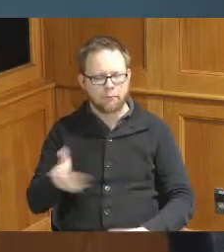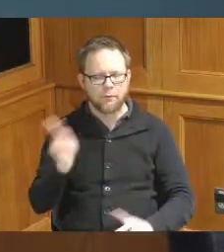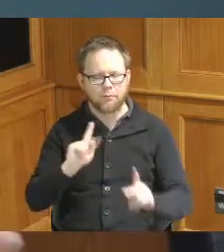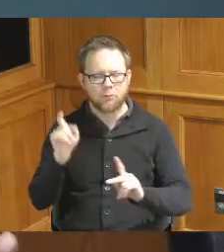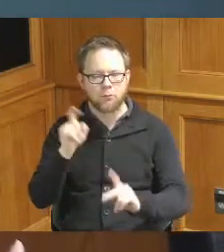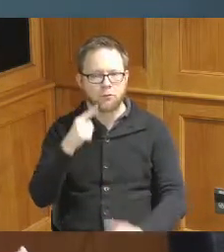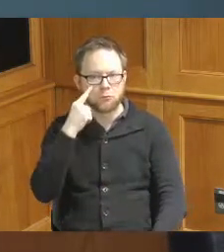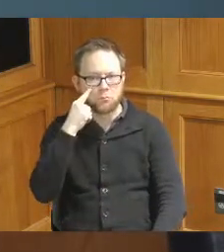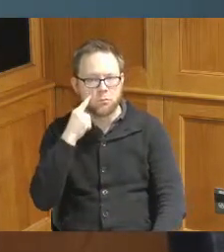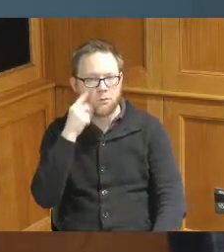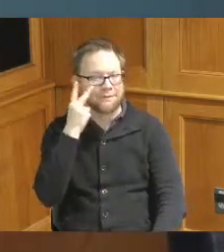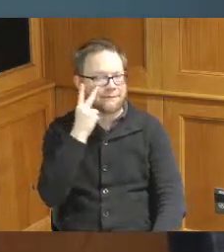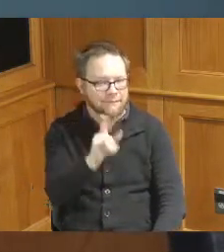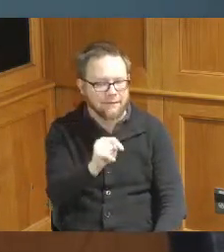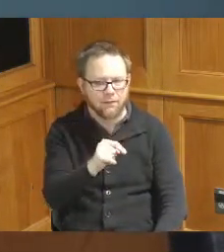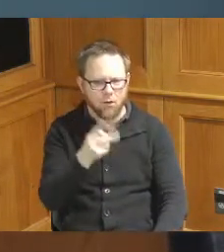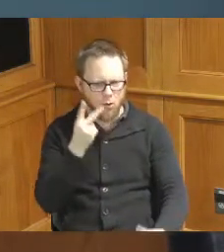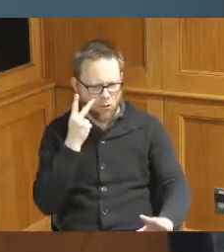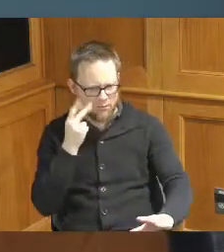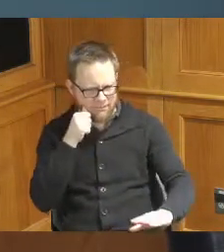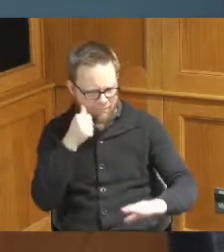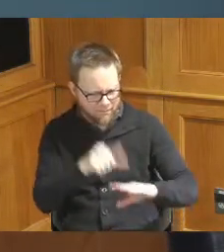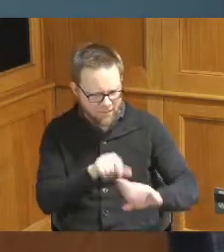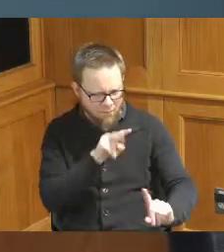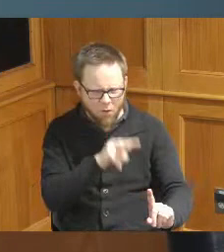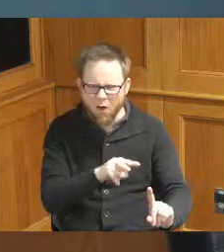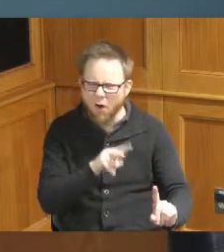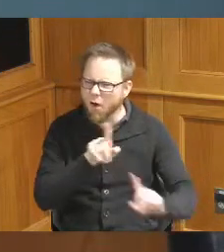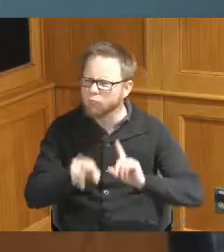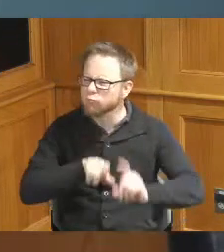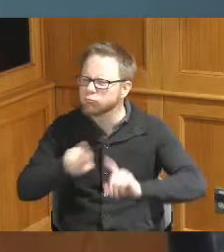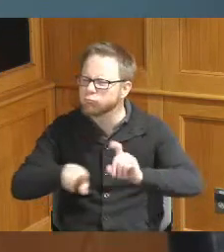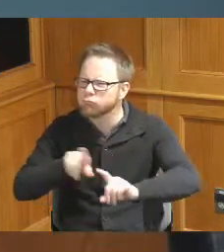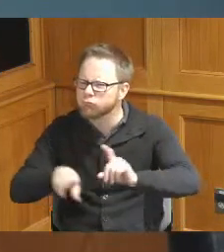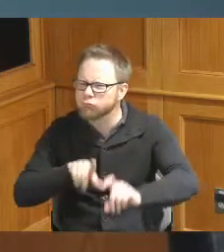see this stamp and then they start asking about it and then of course once they start asking about it